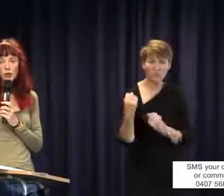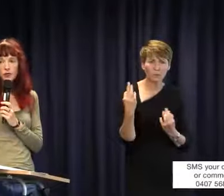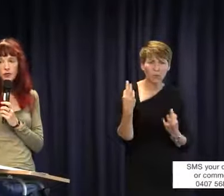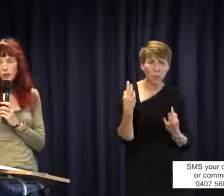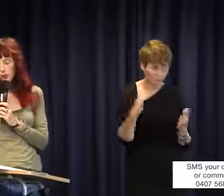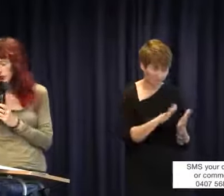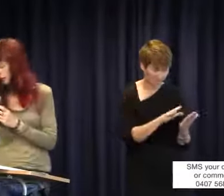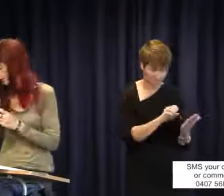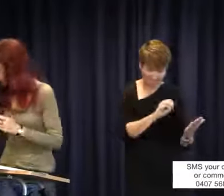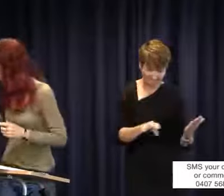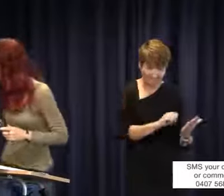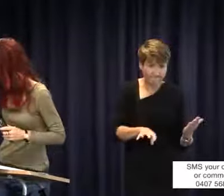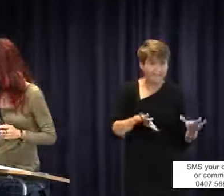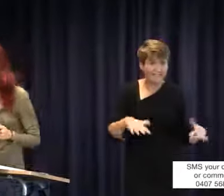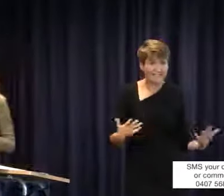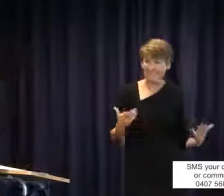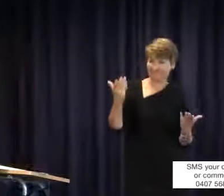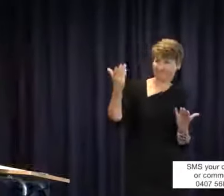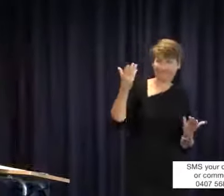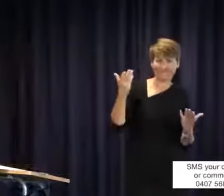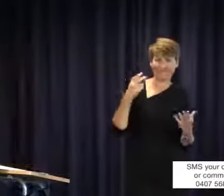that was very disappointing.